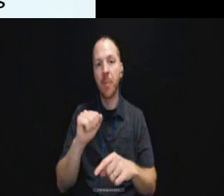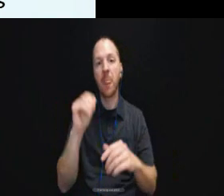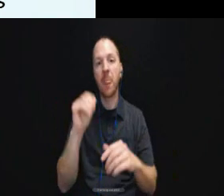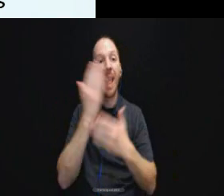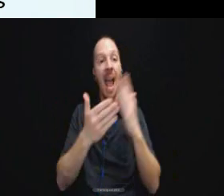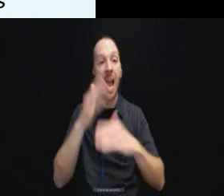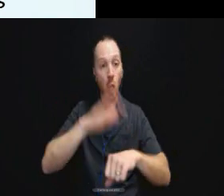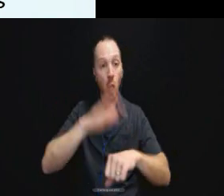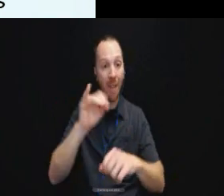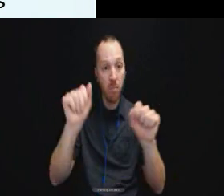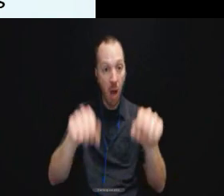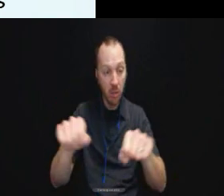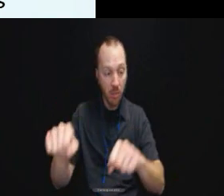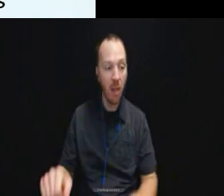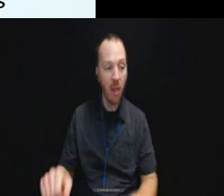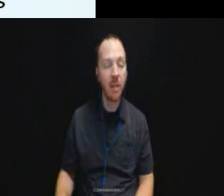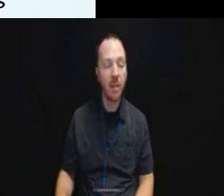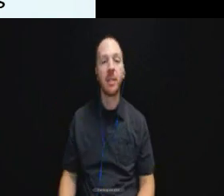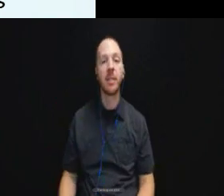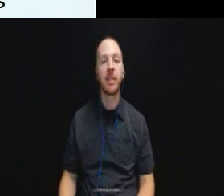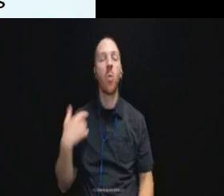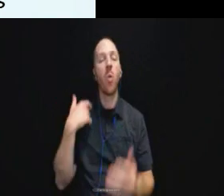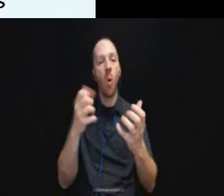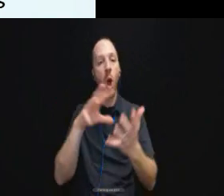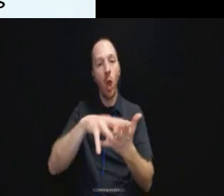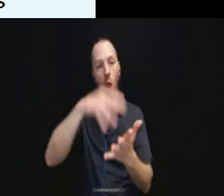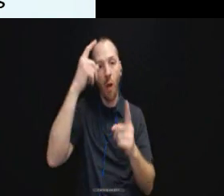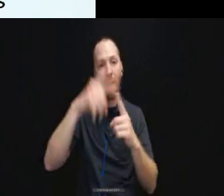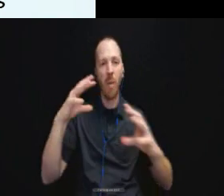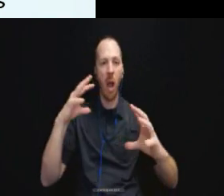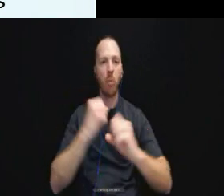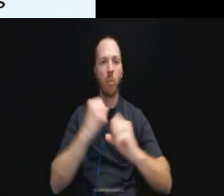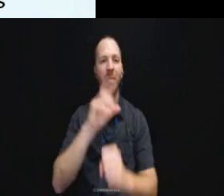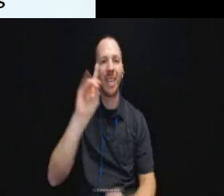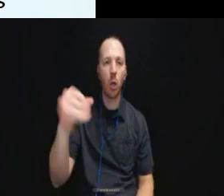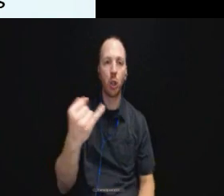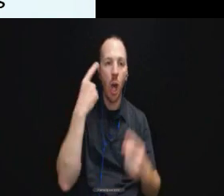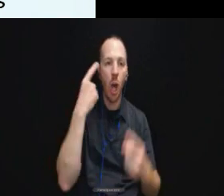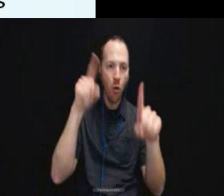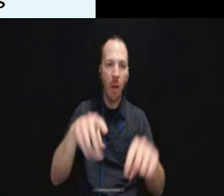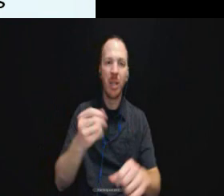We want to learn from comprehensive DOJ agreements.